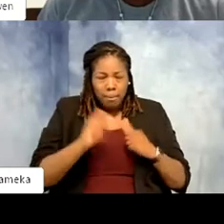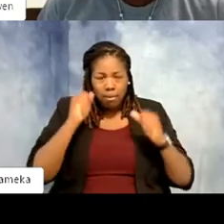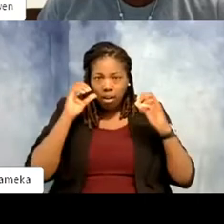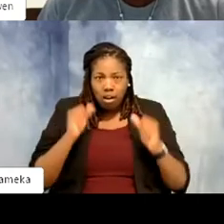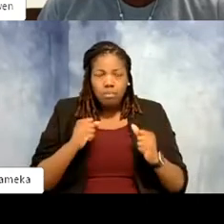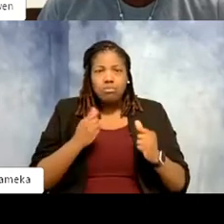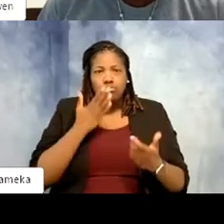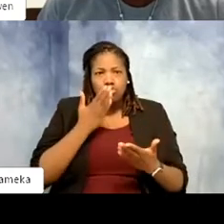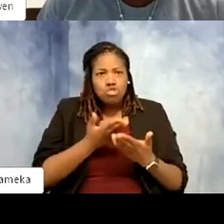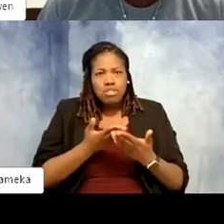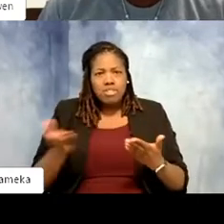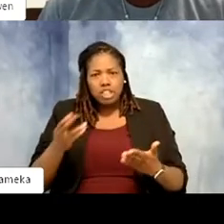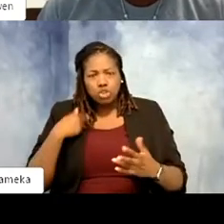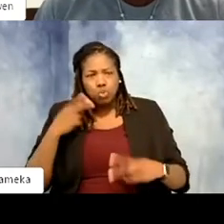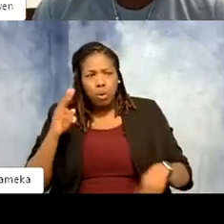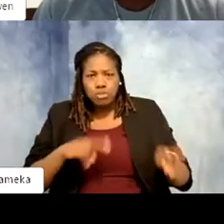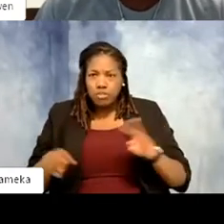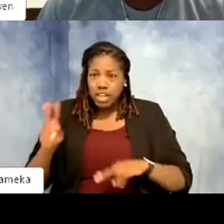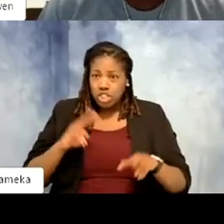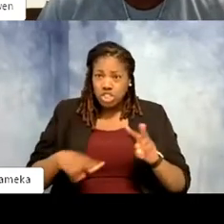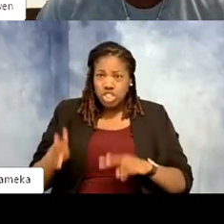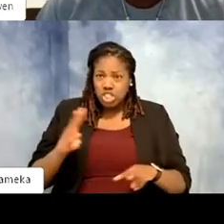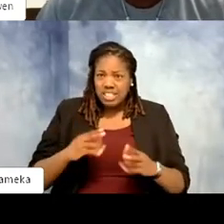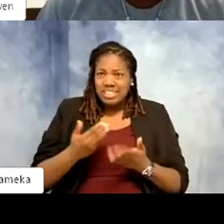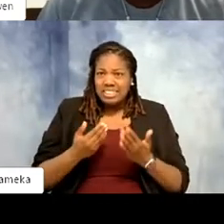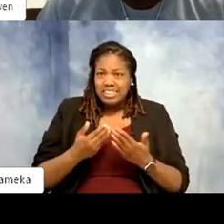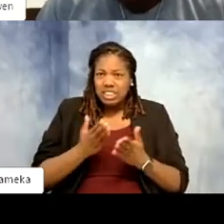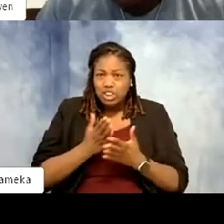making observations. And making observations is such an easy way for everyone watching